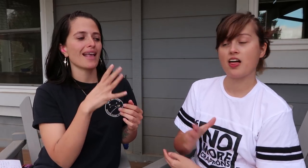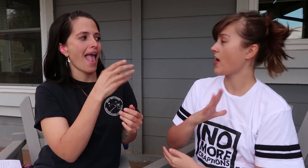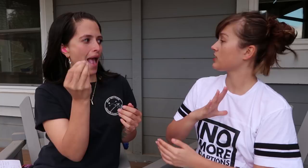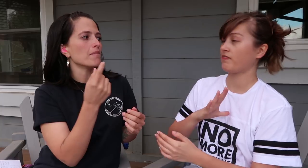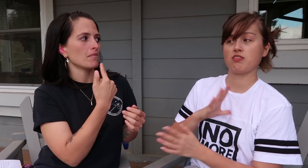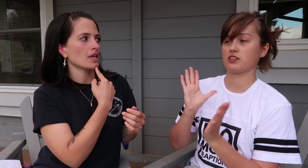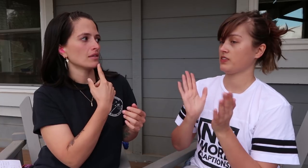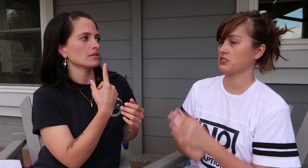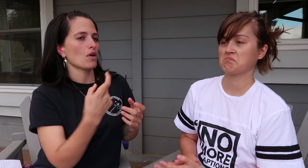That’s completely fine.